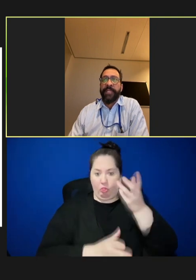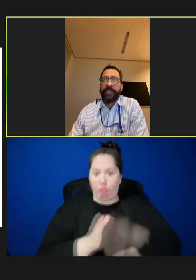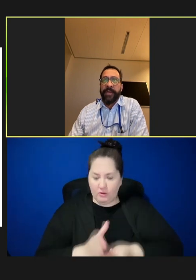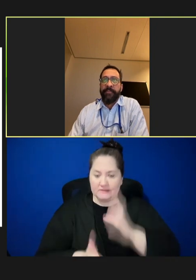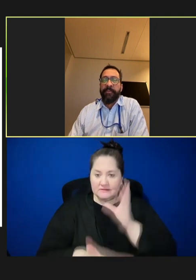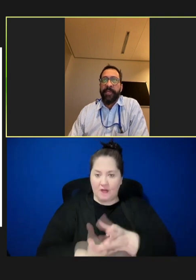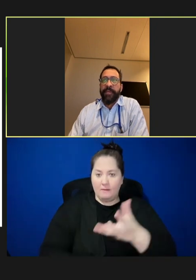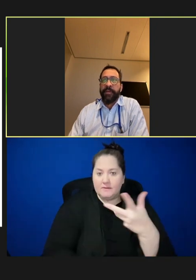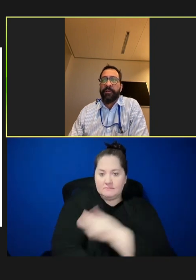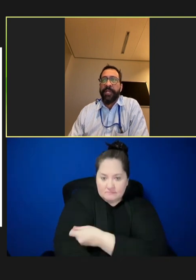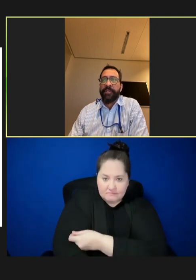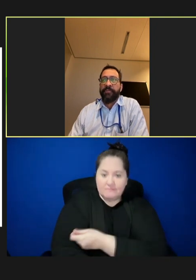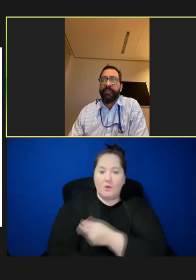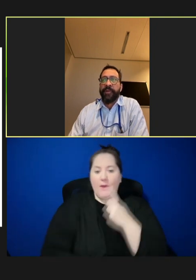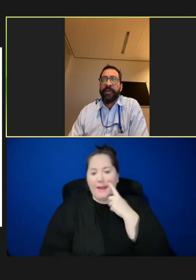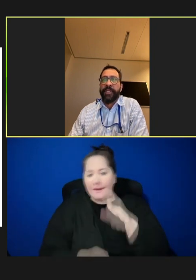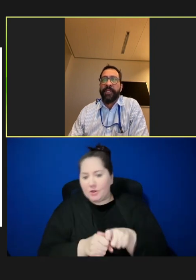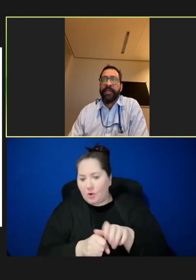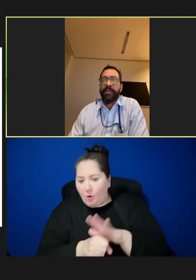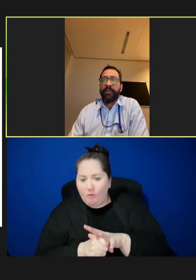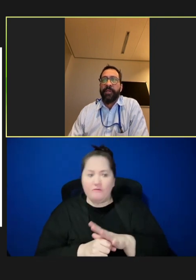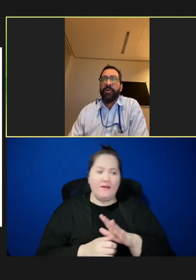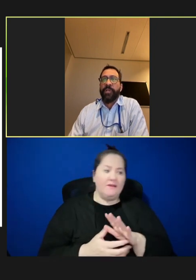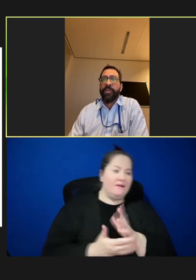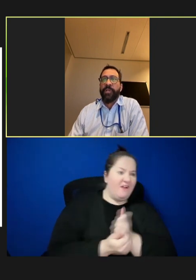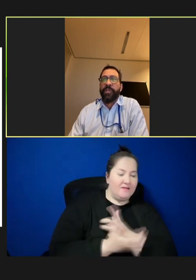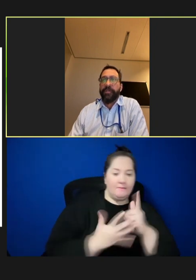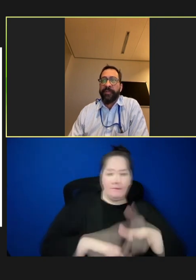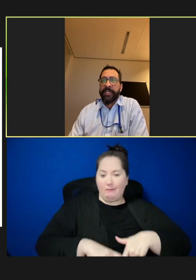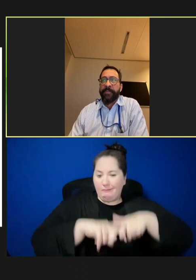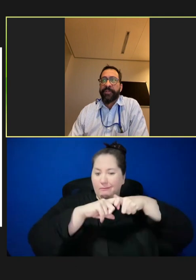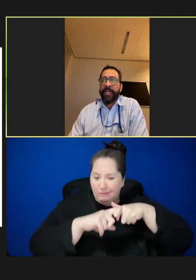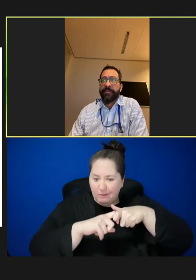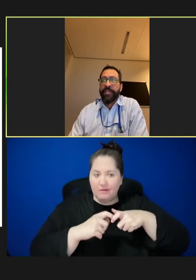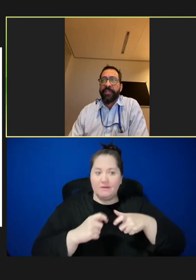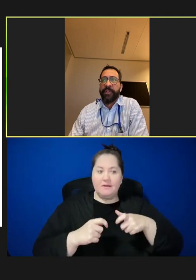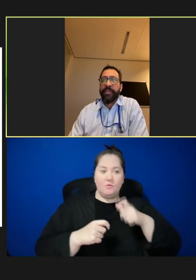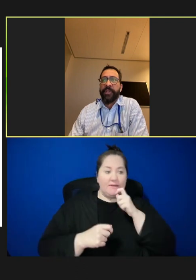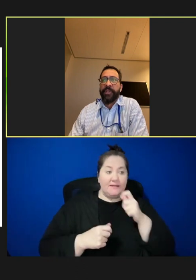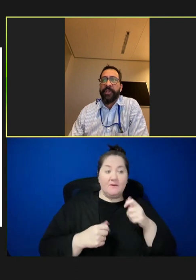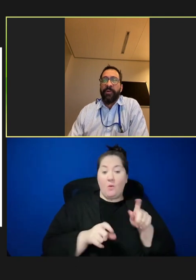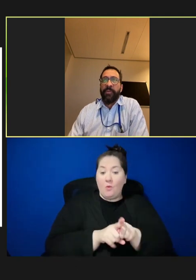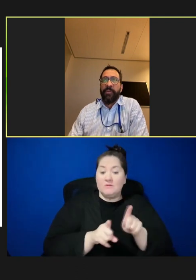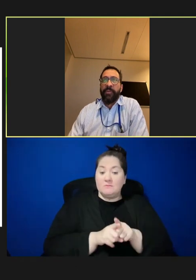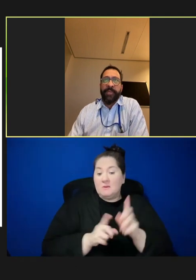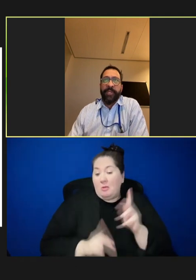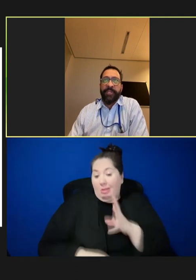peacetime in our region with very low levels of endemic transmission, where this population